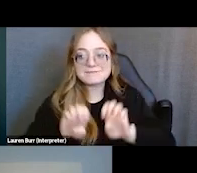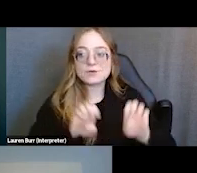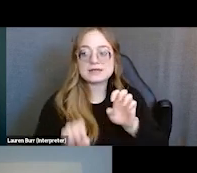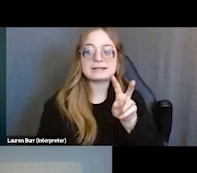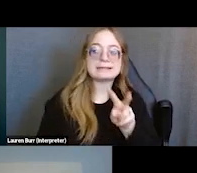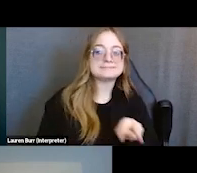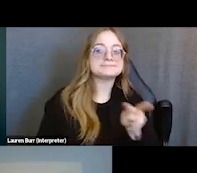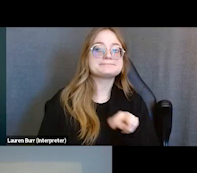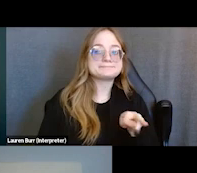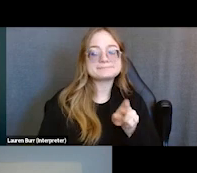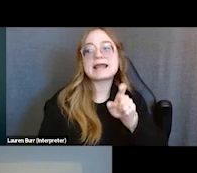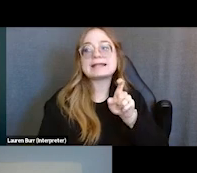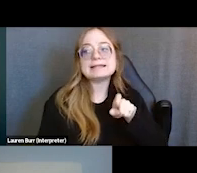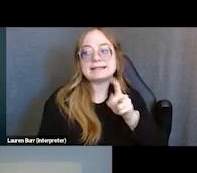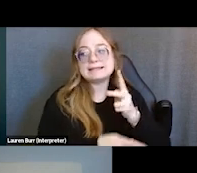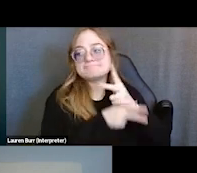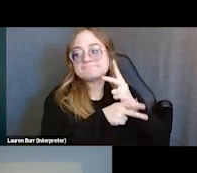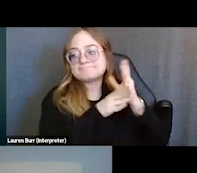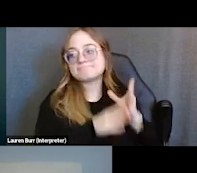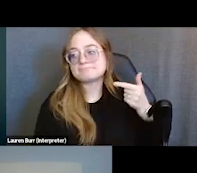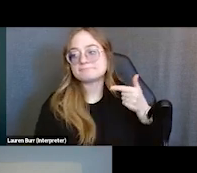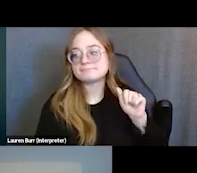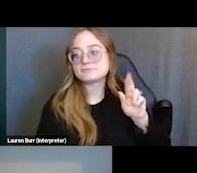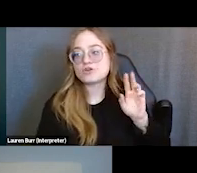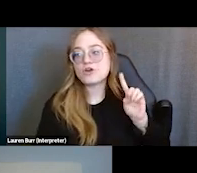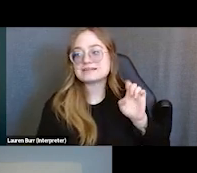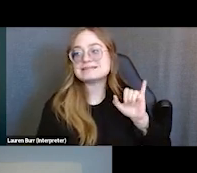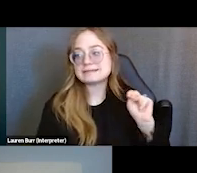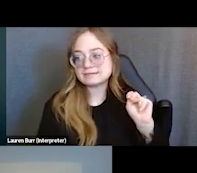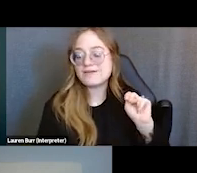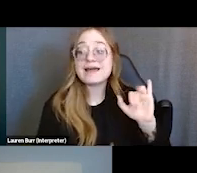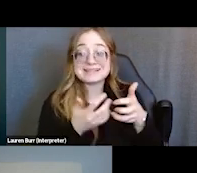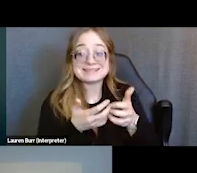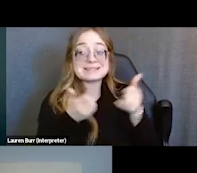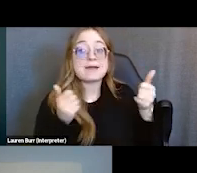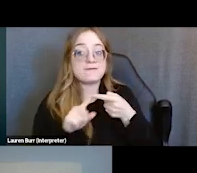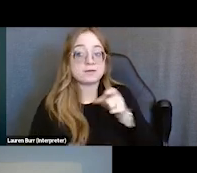And so, it's separate from the social security or SOAR process, if you will,